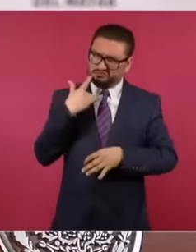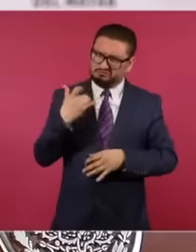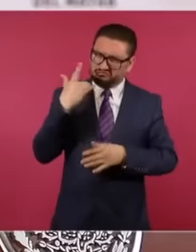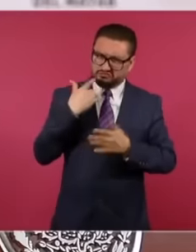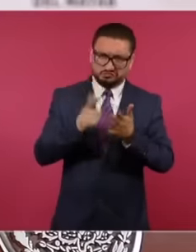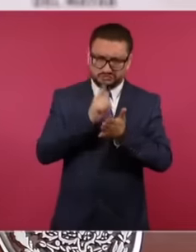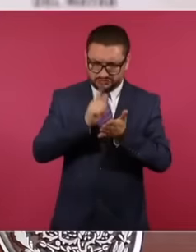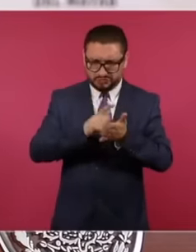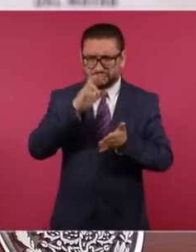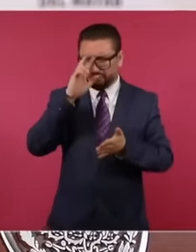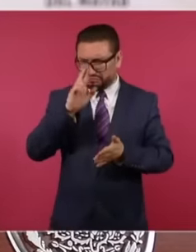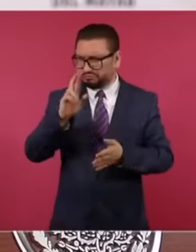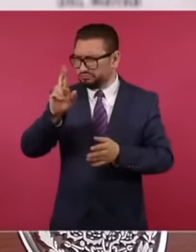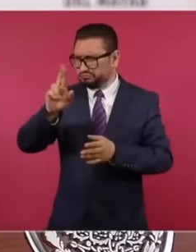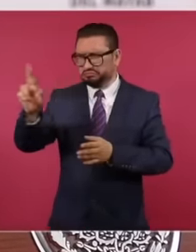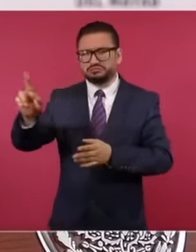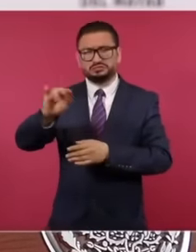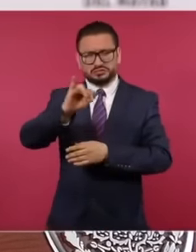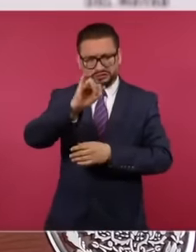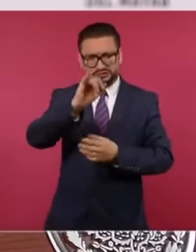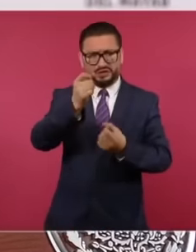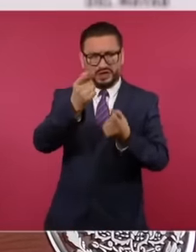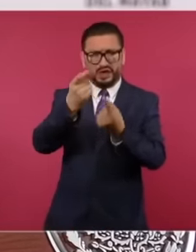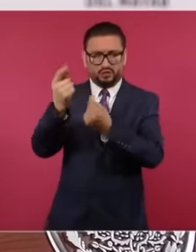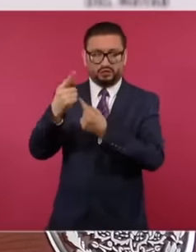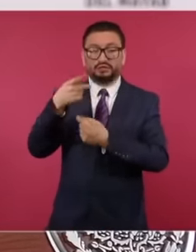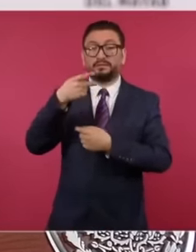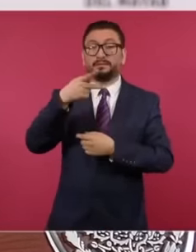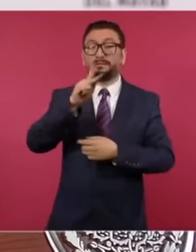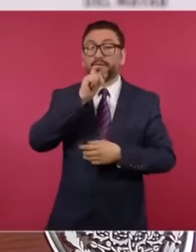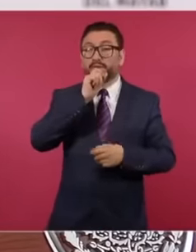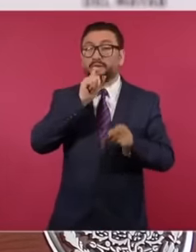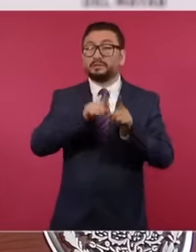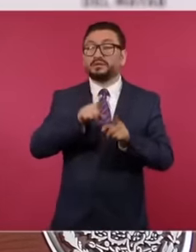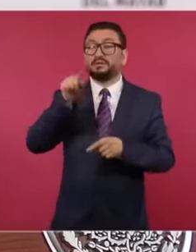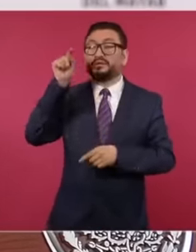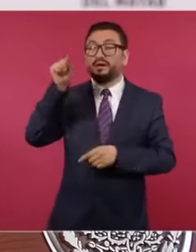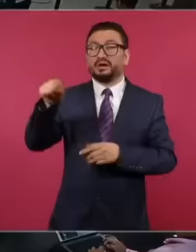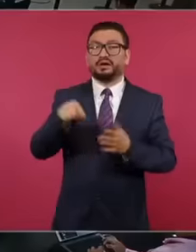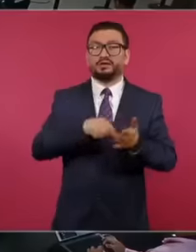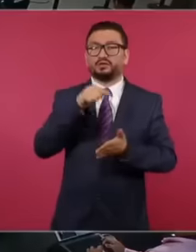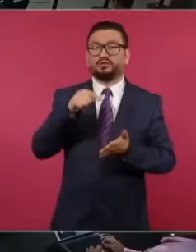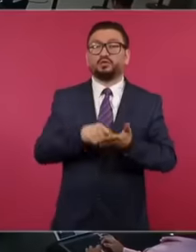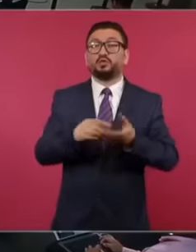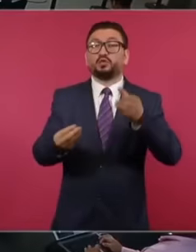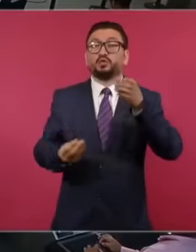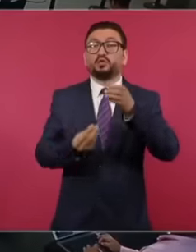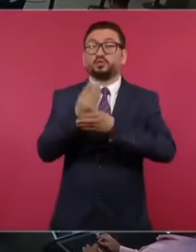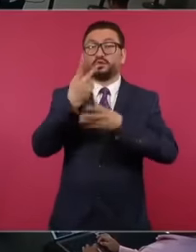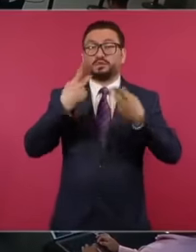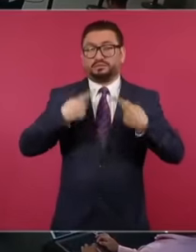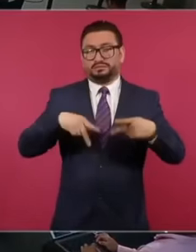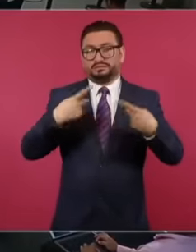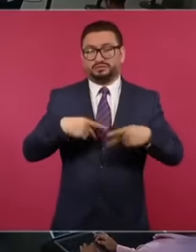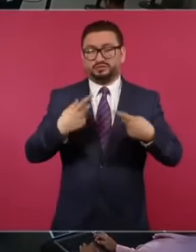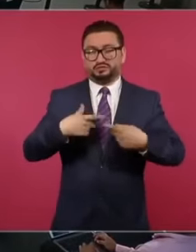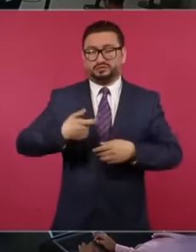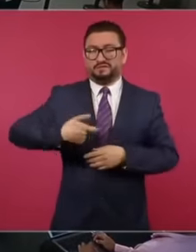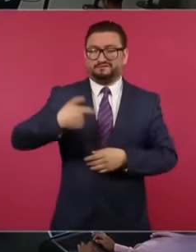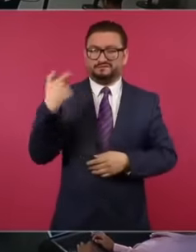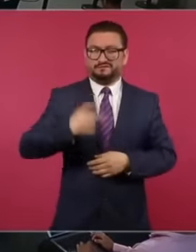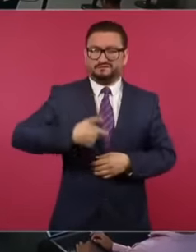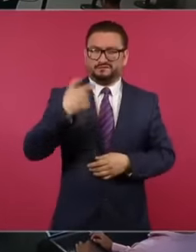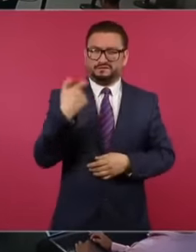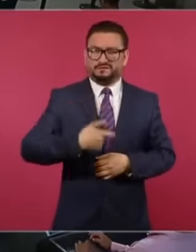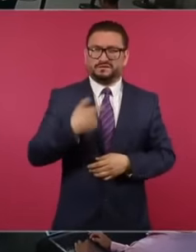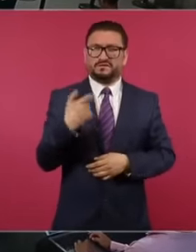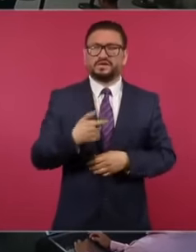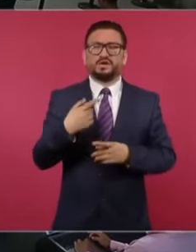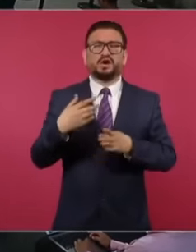who deserve respect, but The new rich also live there, all those who have made money under the